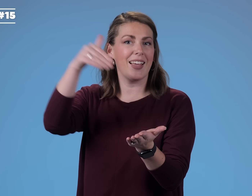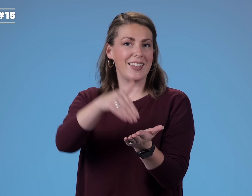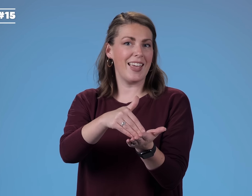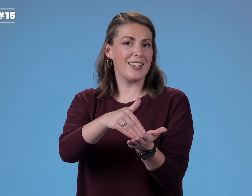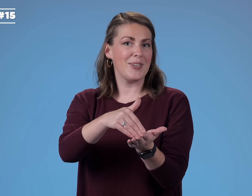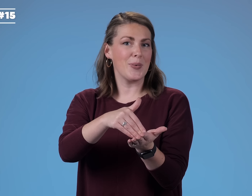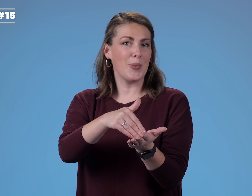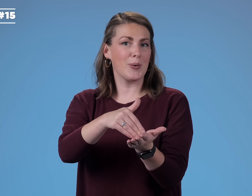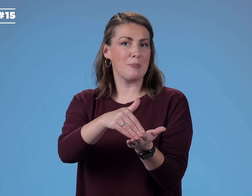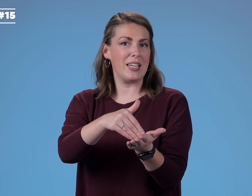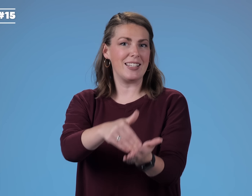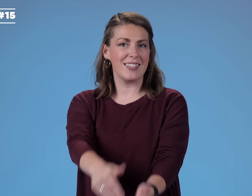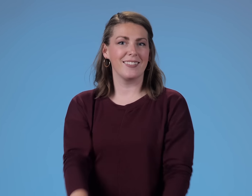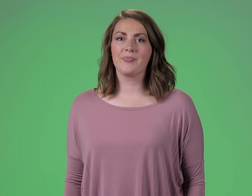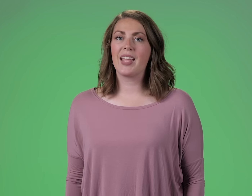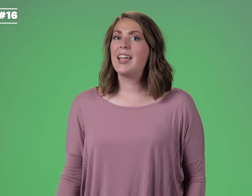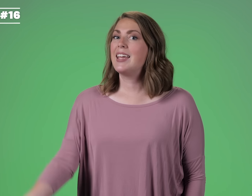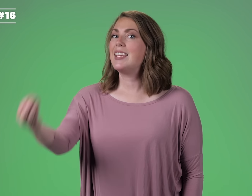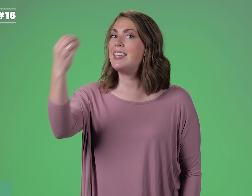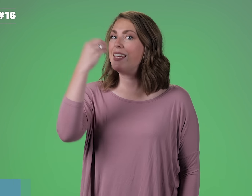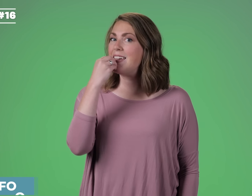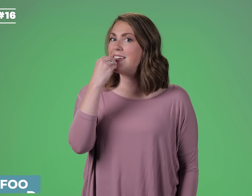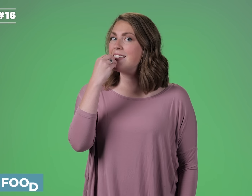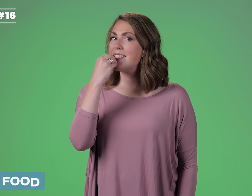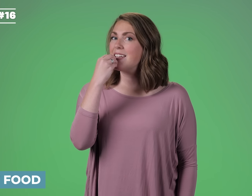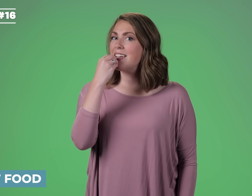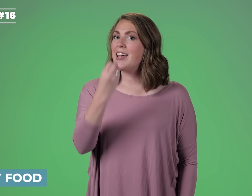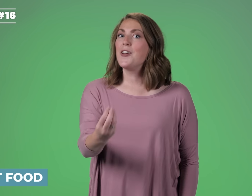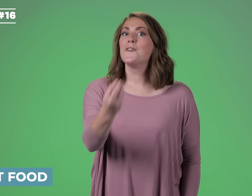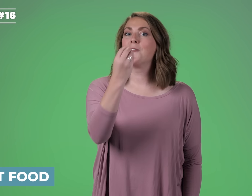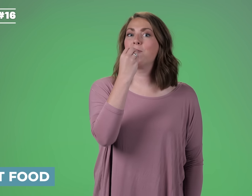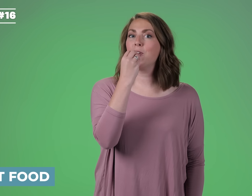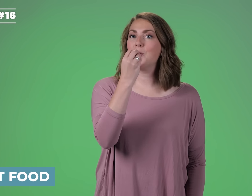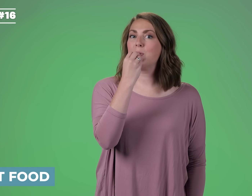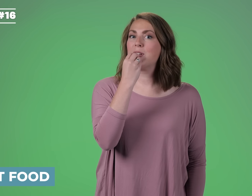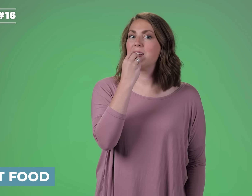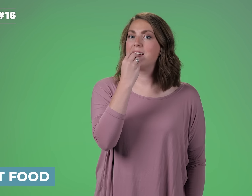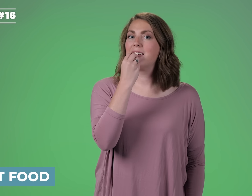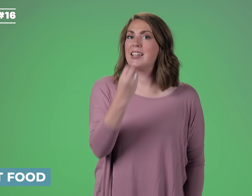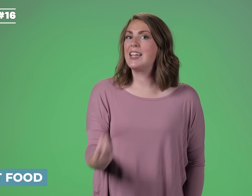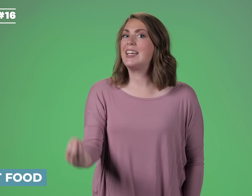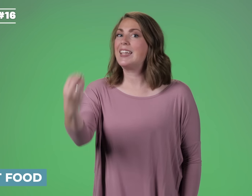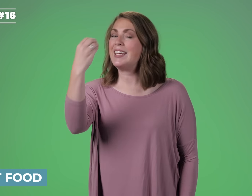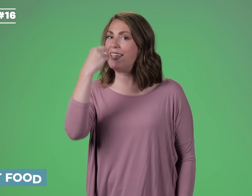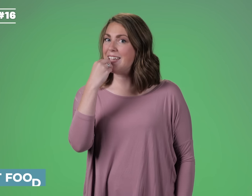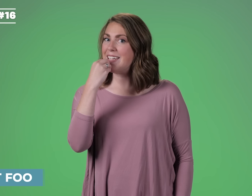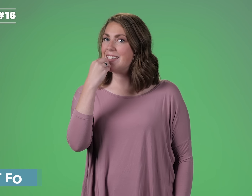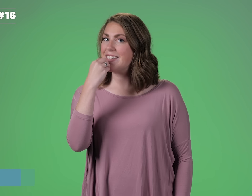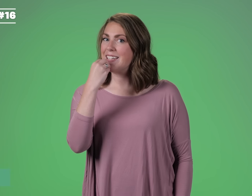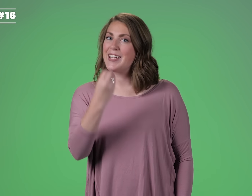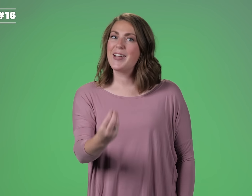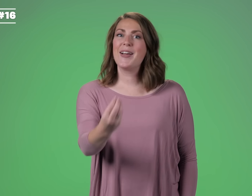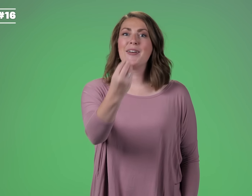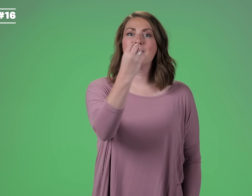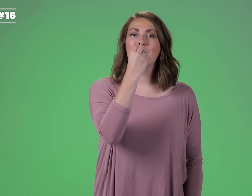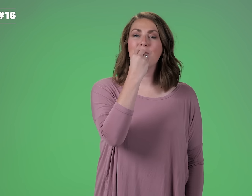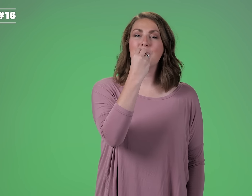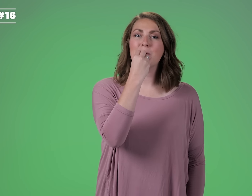AGAIN or REPEAT EAT FOOD EAT FOOD